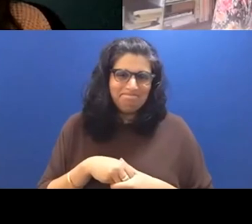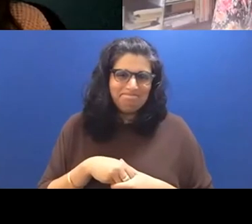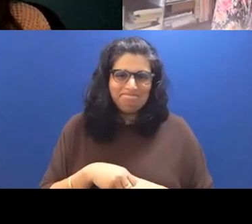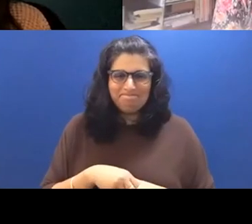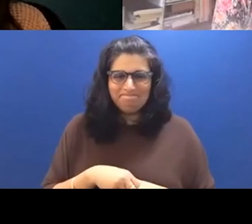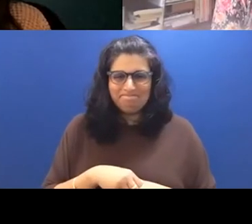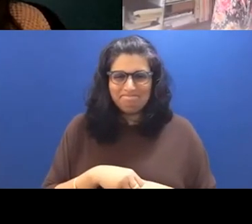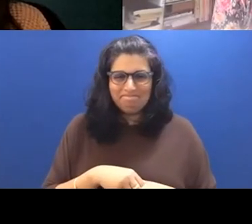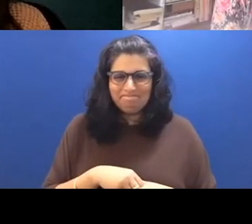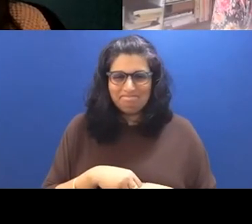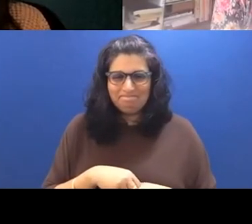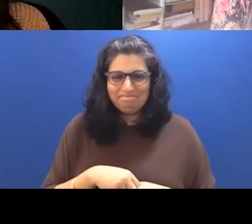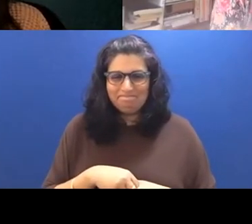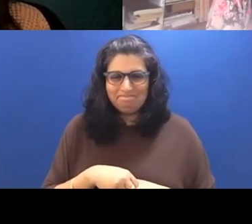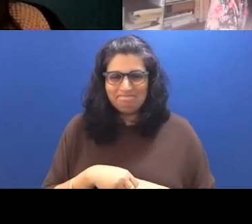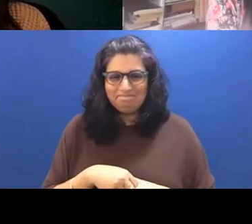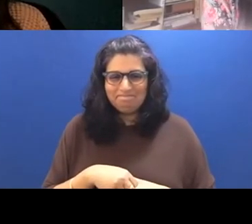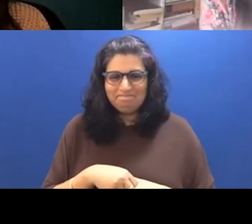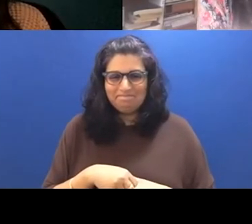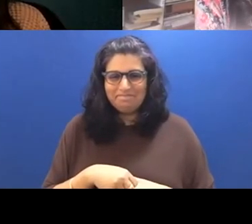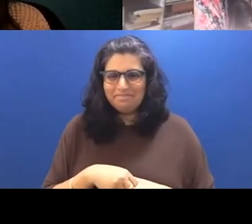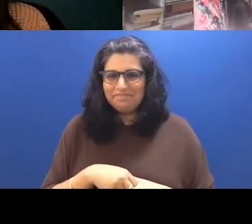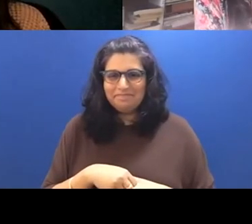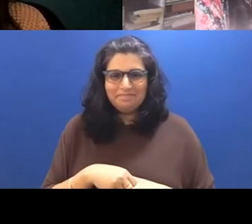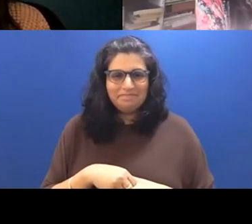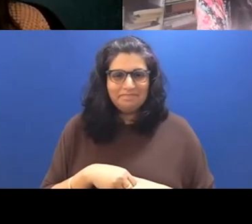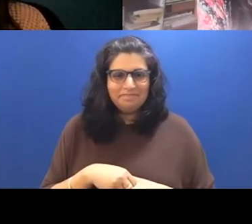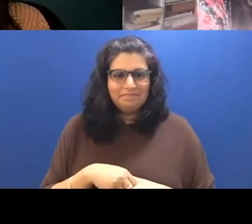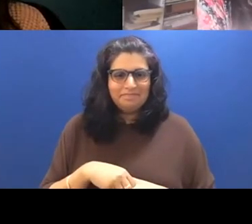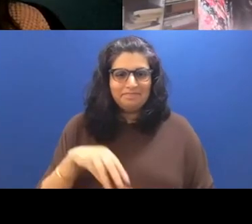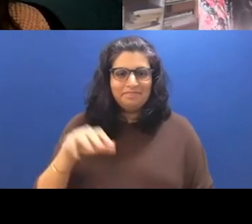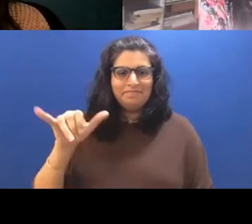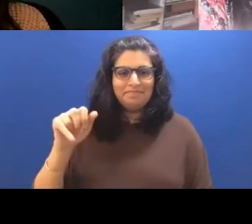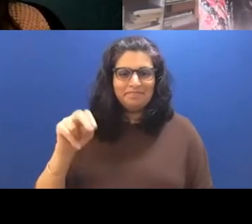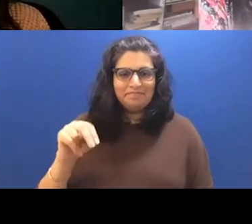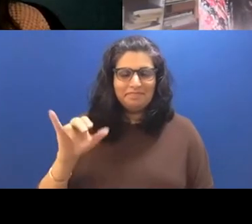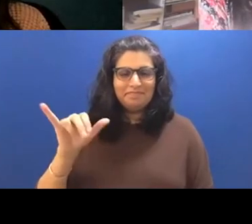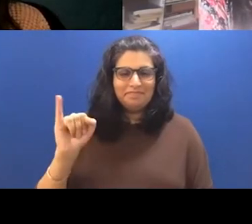Unknown Speaker Well, I think that if it actually could be